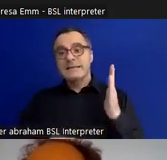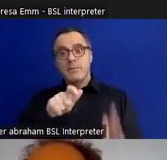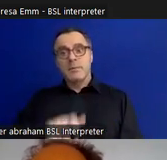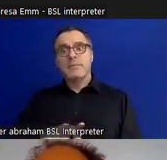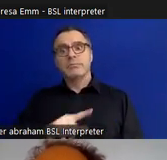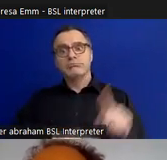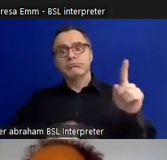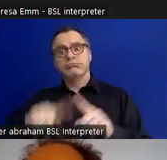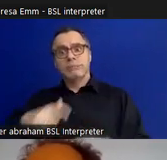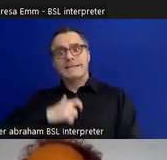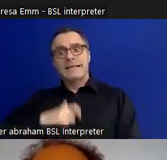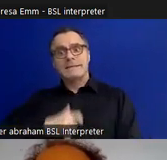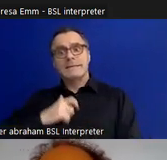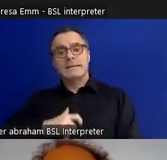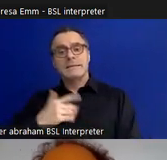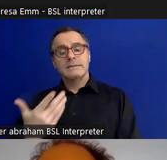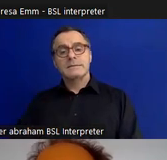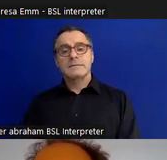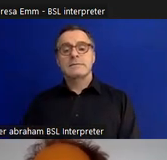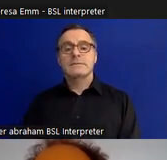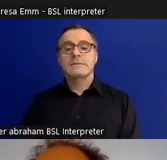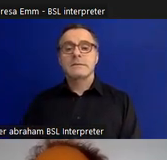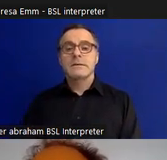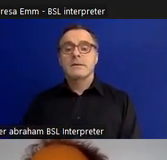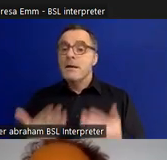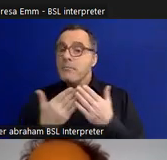that people may be pan-impermanent or pan-identify in several different ways